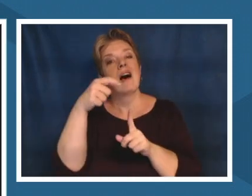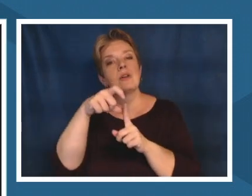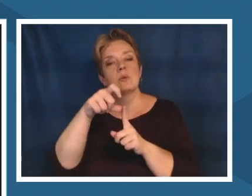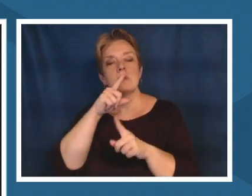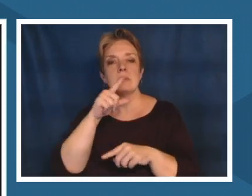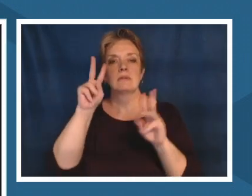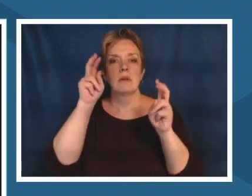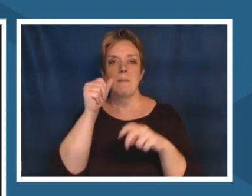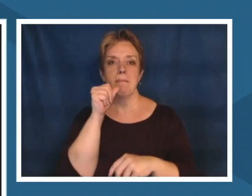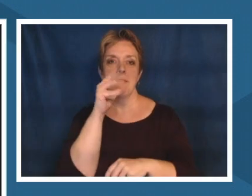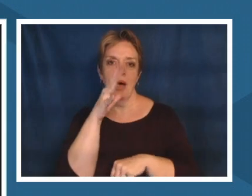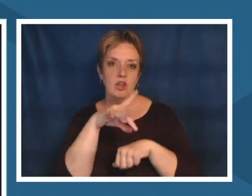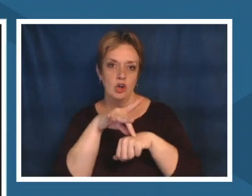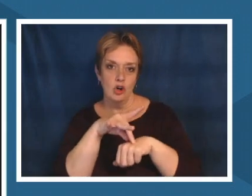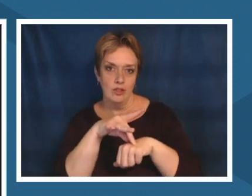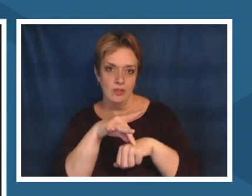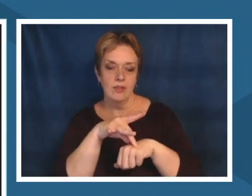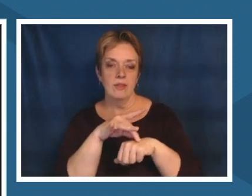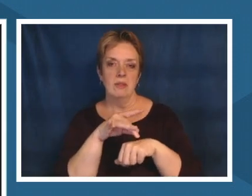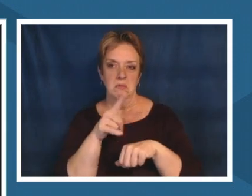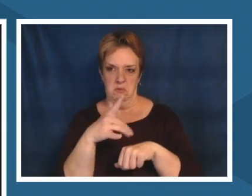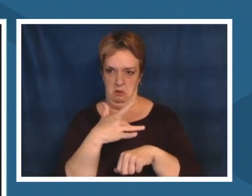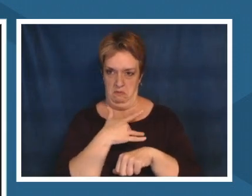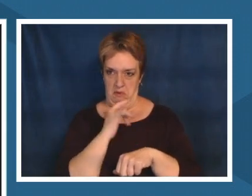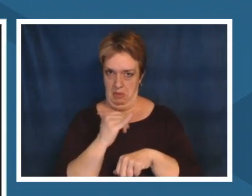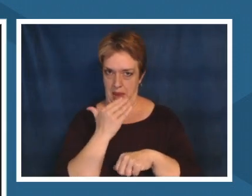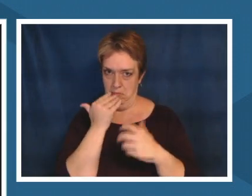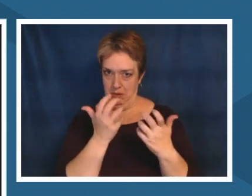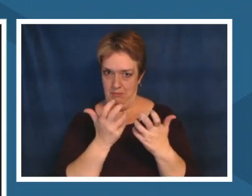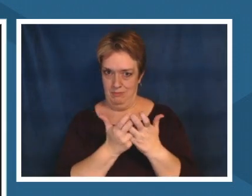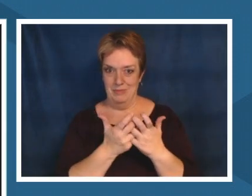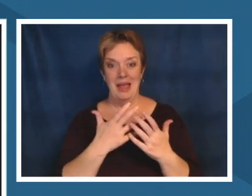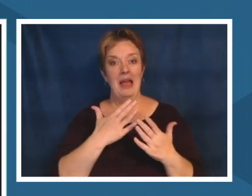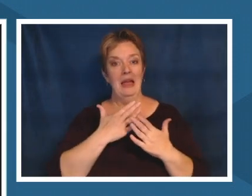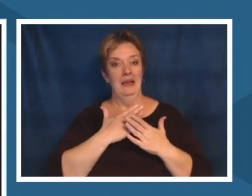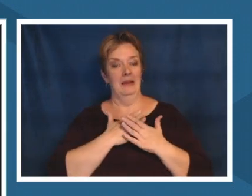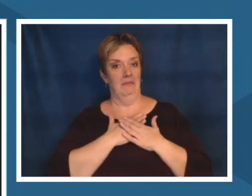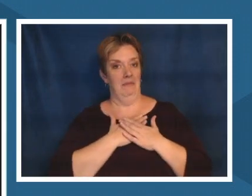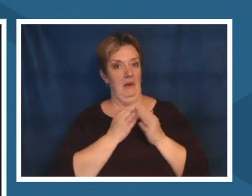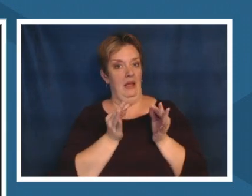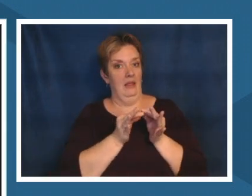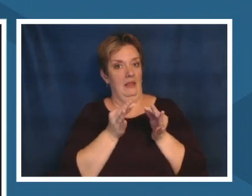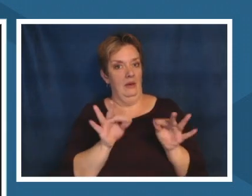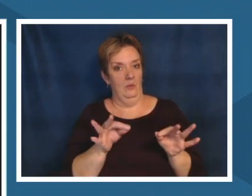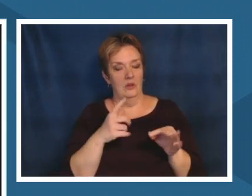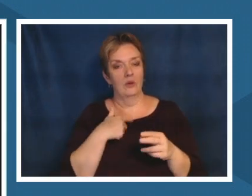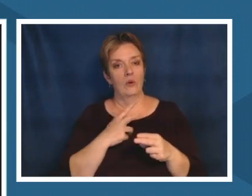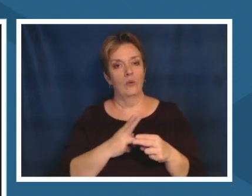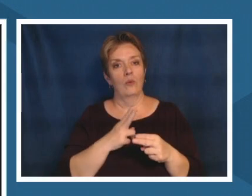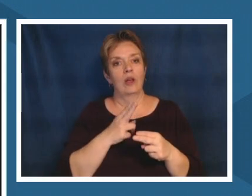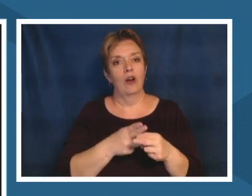more suitable um in my language